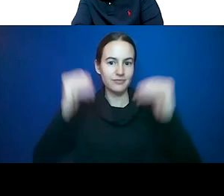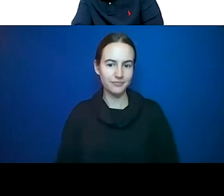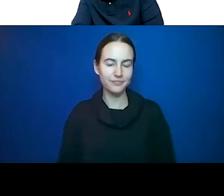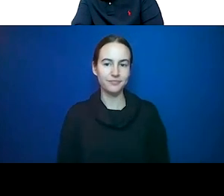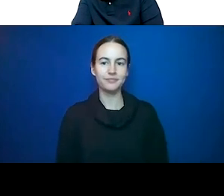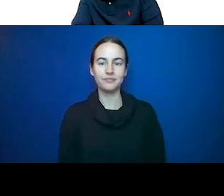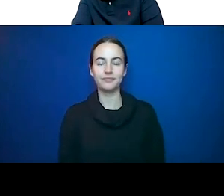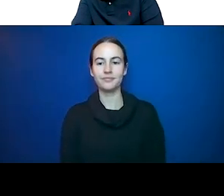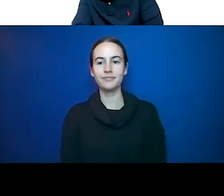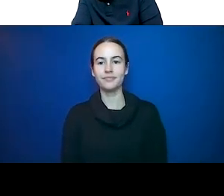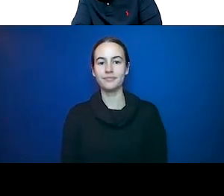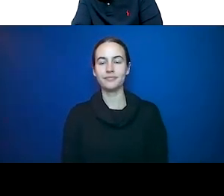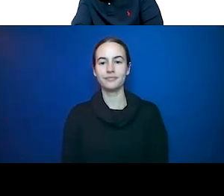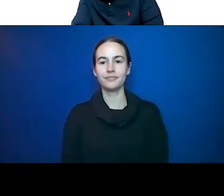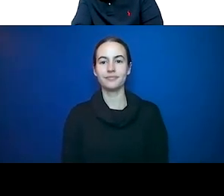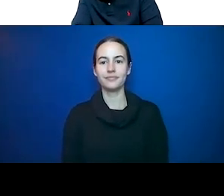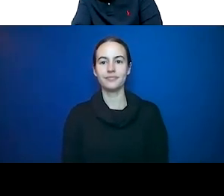under maybe more stress than a